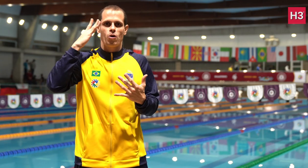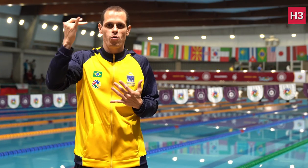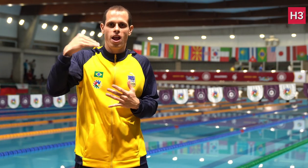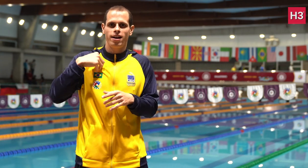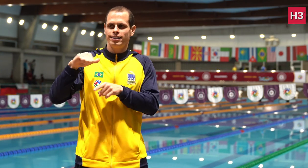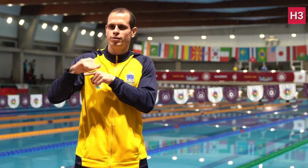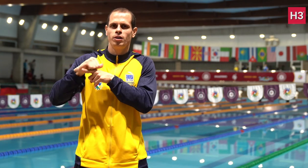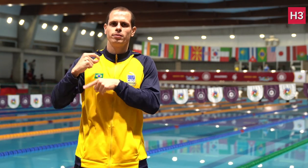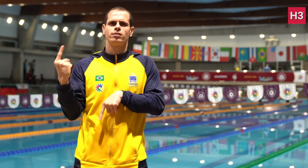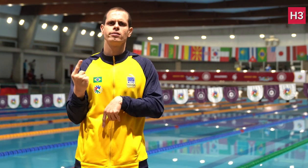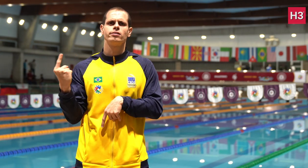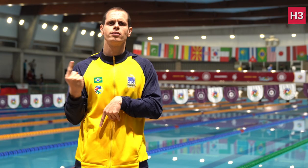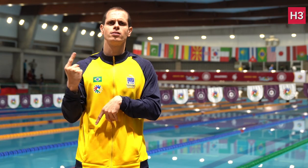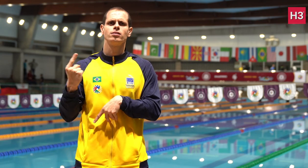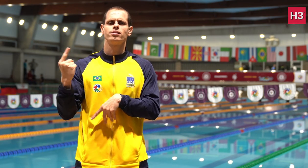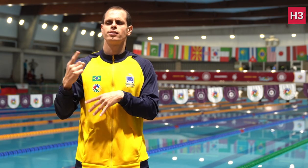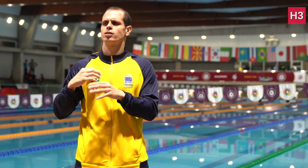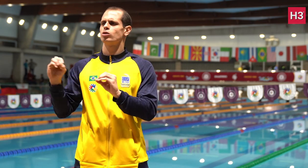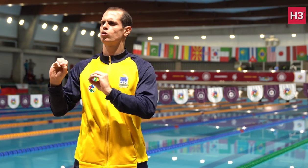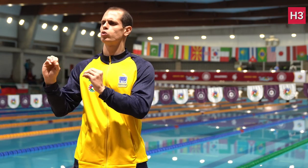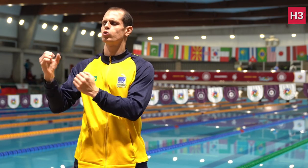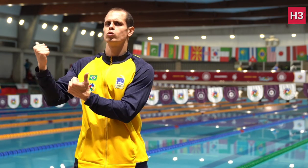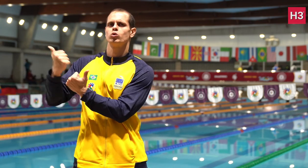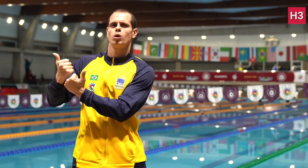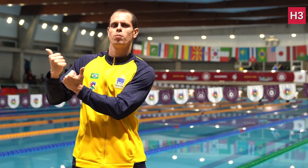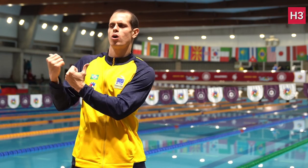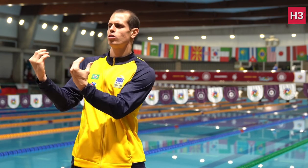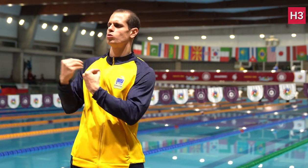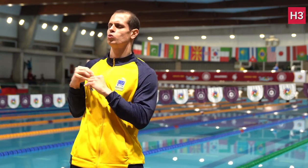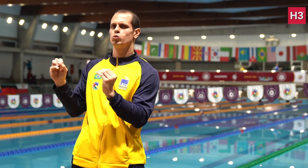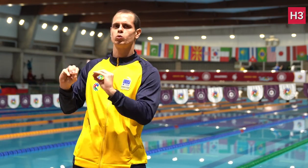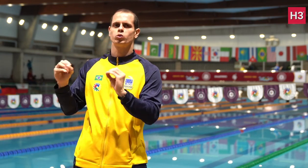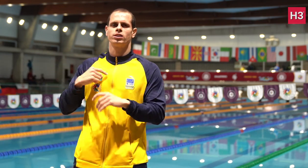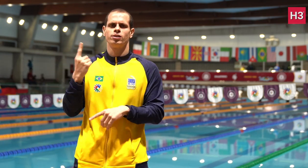because I’ve been training solo prior to that event.